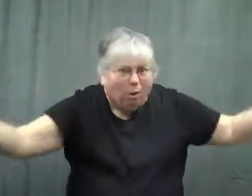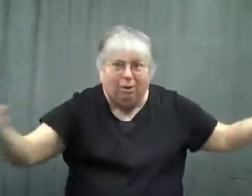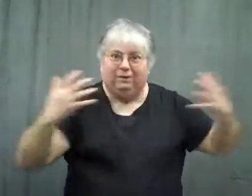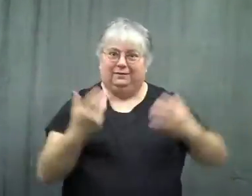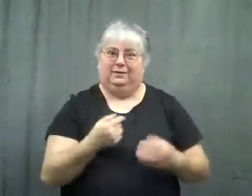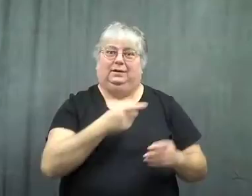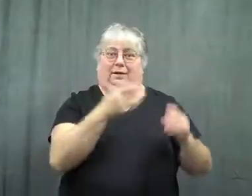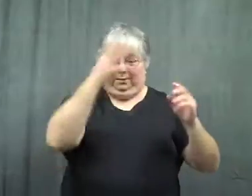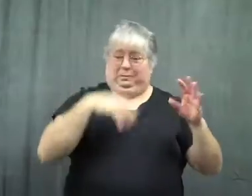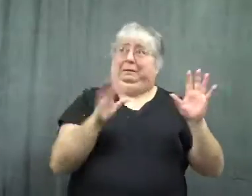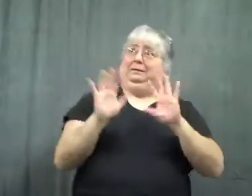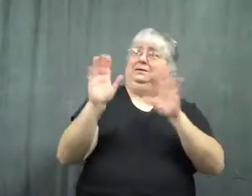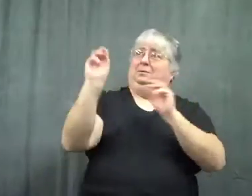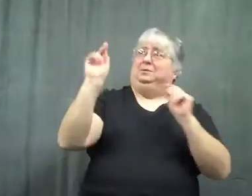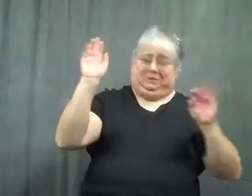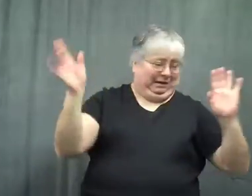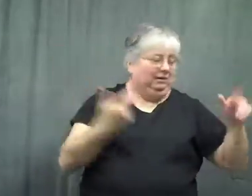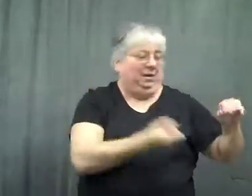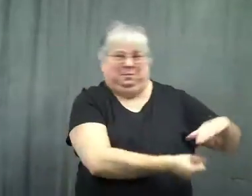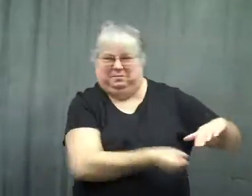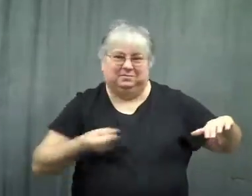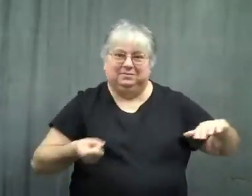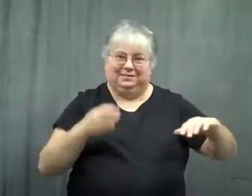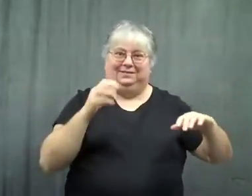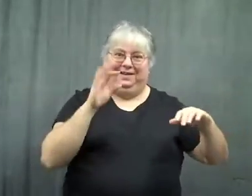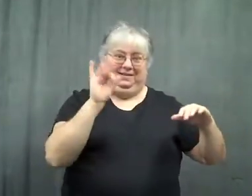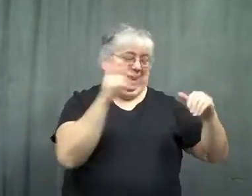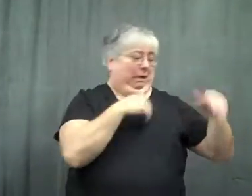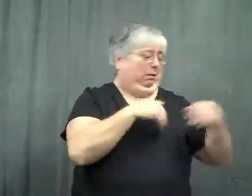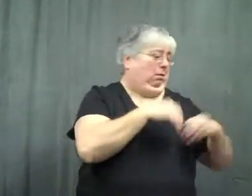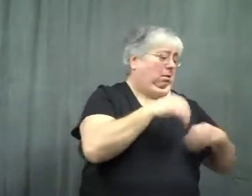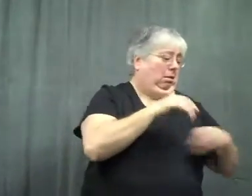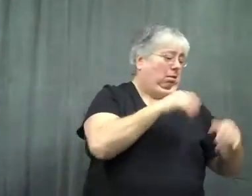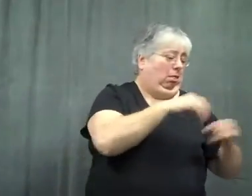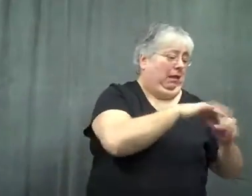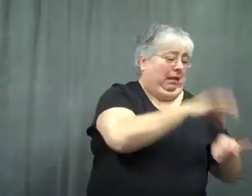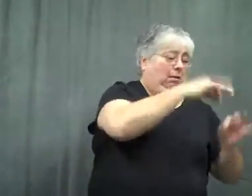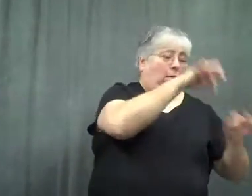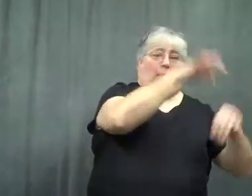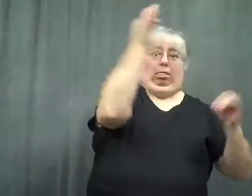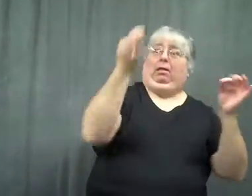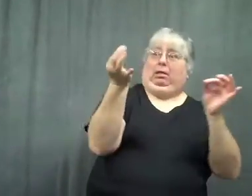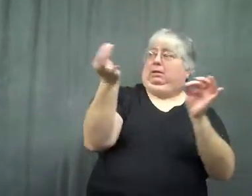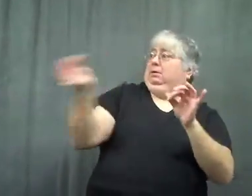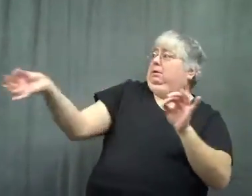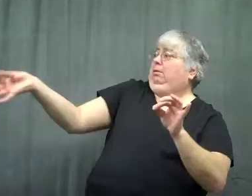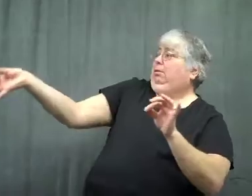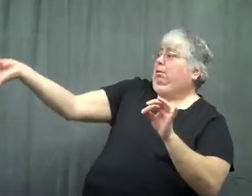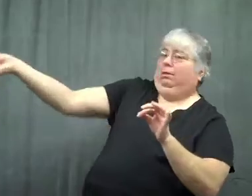The teacher pulls open the drawer, digs out my permit and hands it to me.